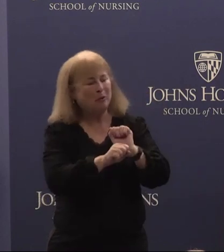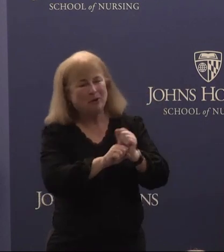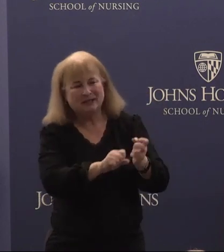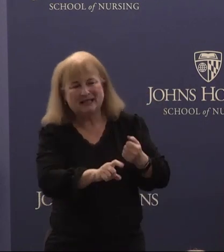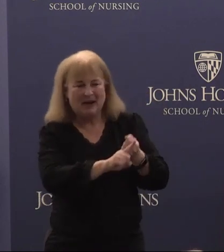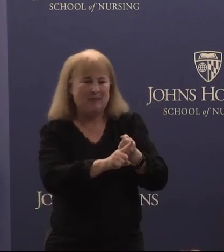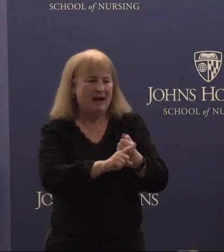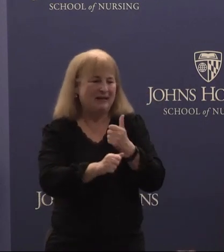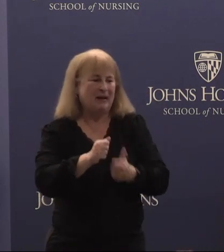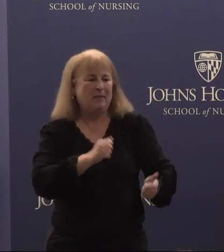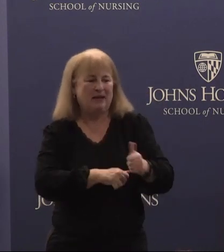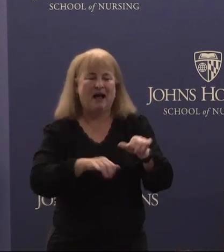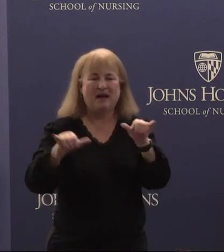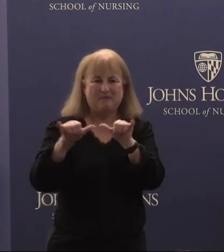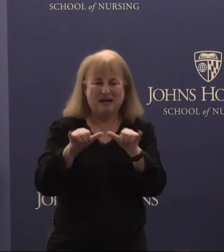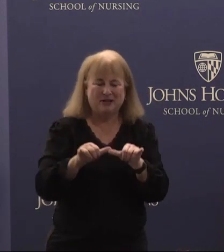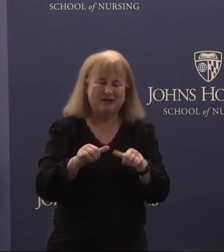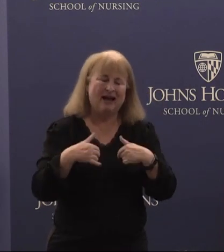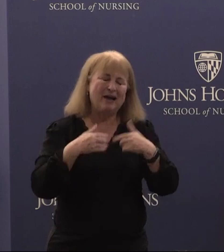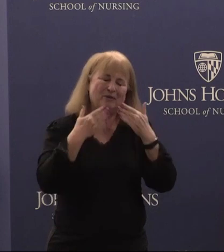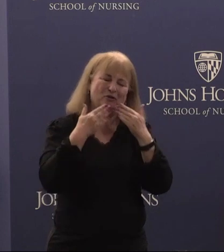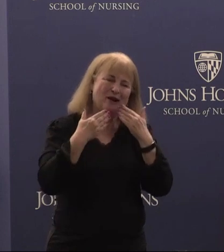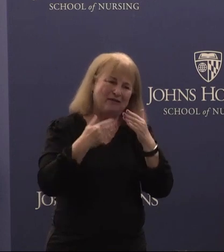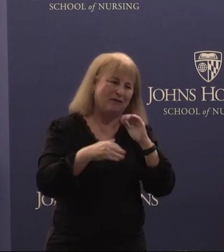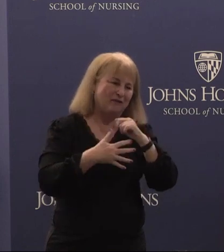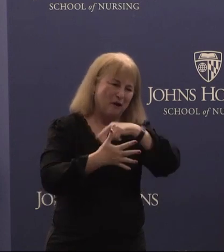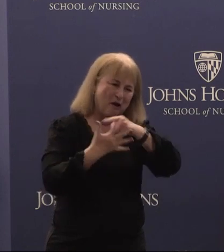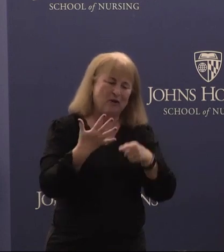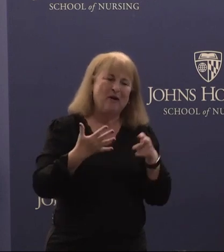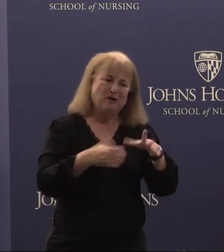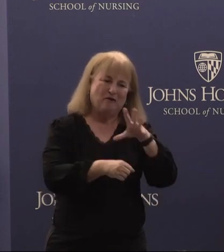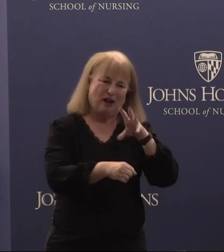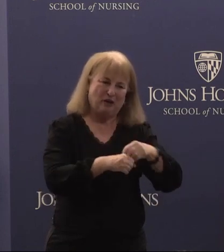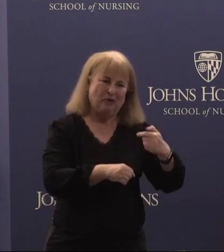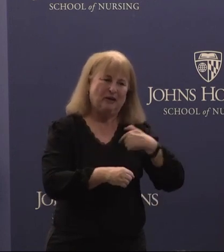beyond measure and I am so grateful for all the ways that you've included me. Thank you